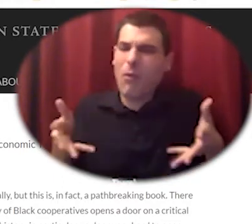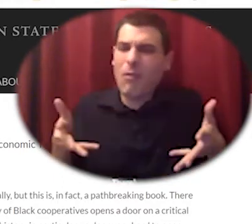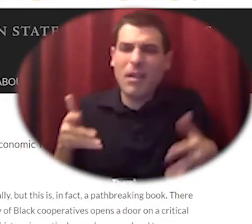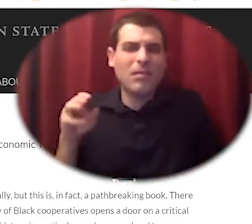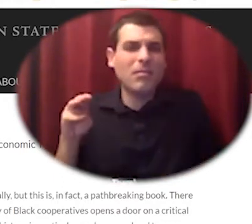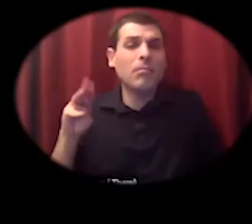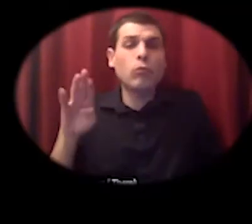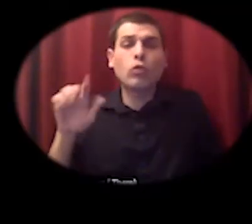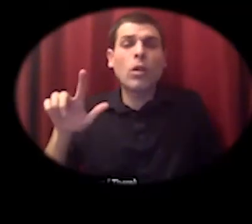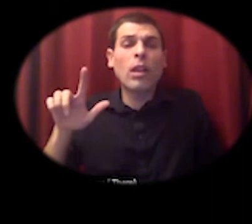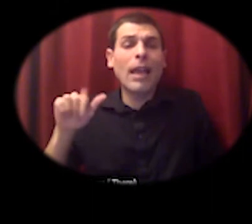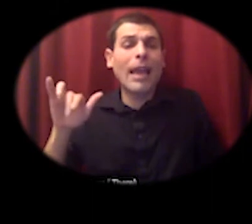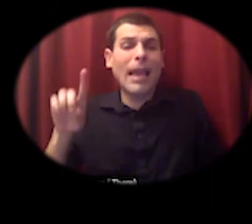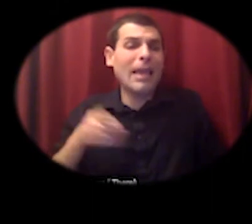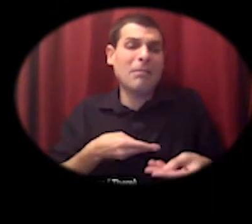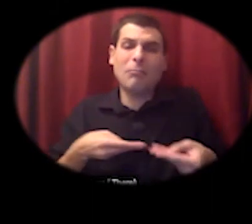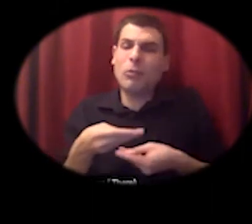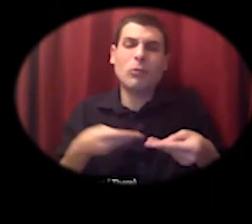and especially since the transatlantic slave trade